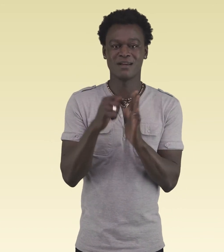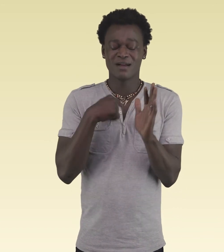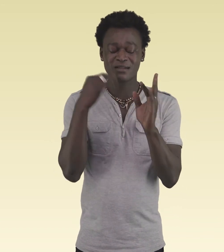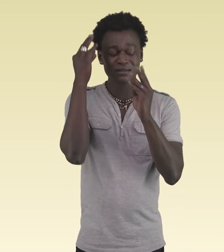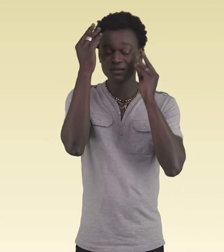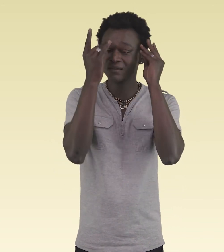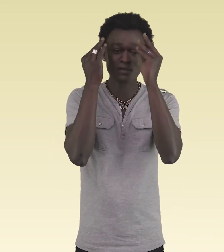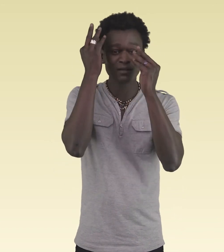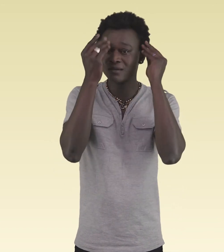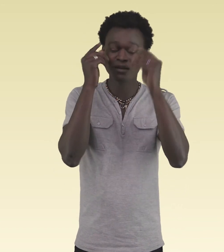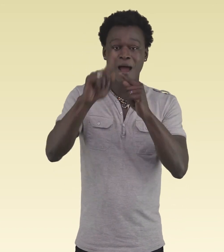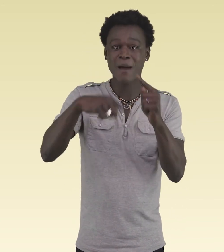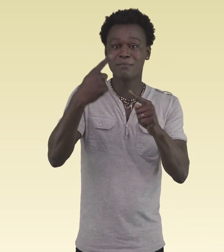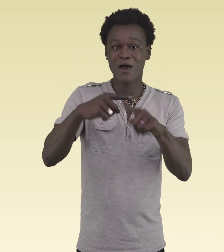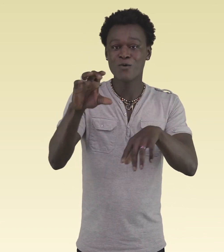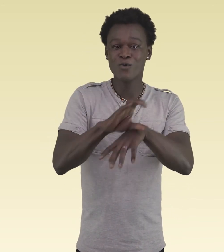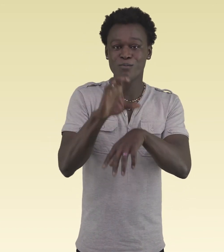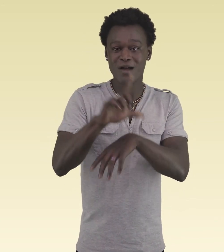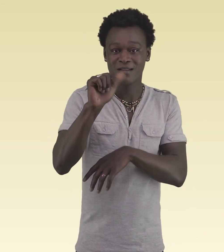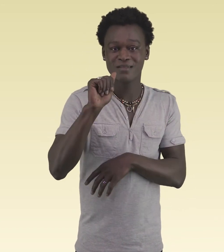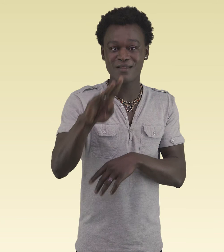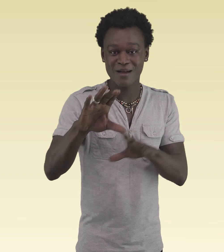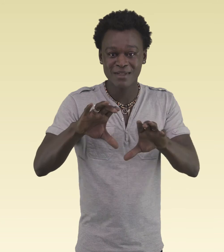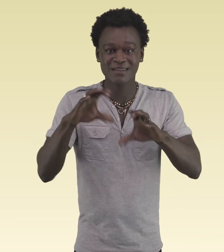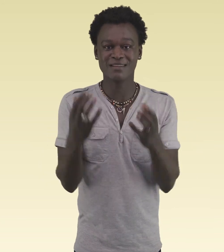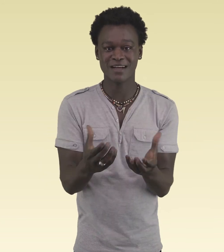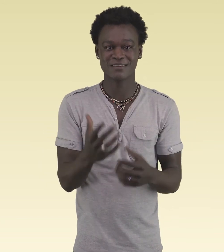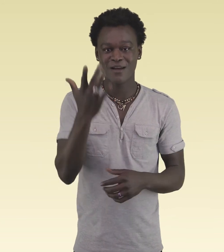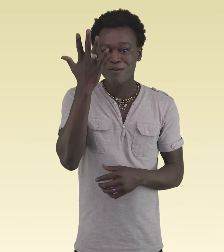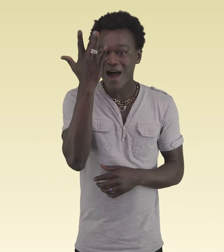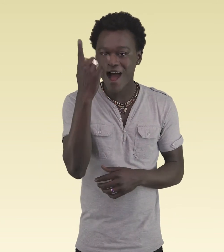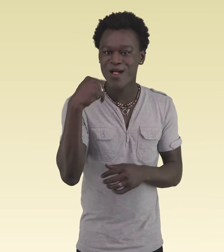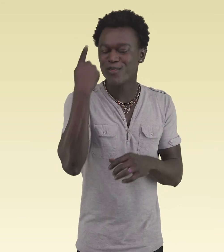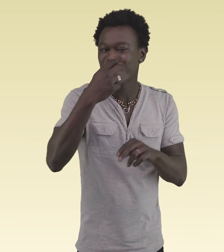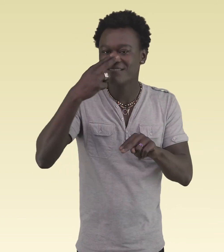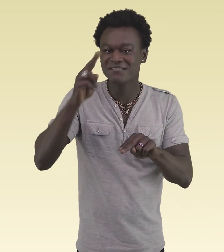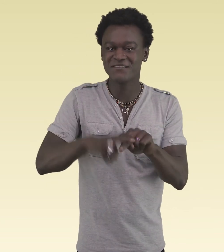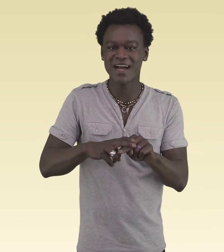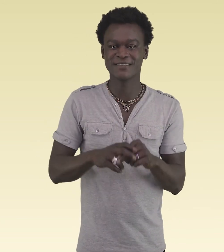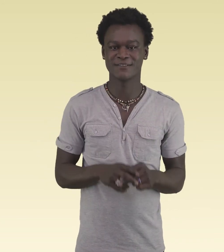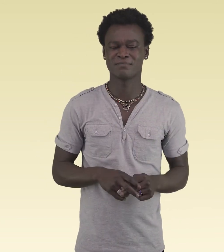I was thinking about taking this computer lab class, looks like a fun class.